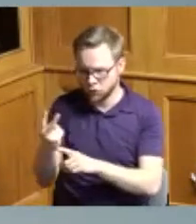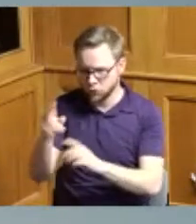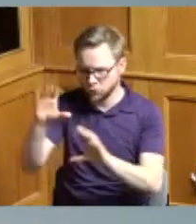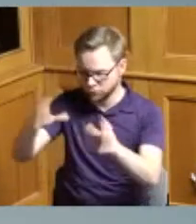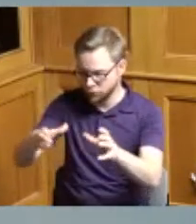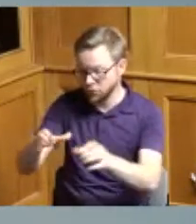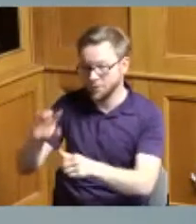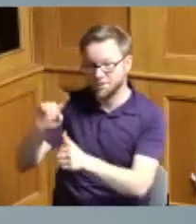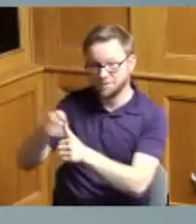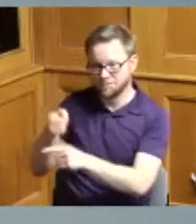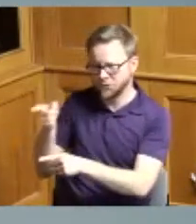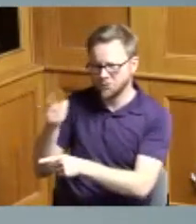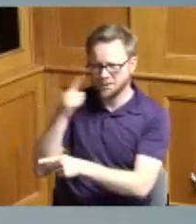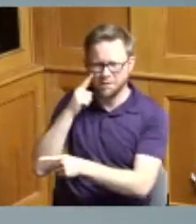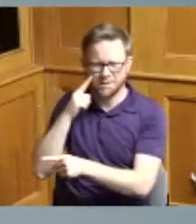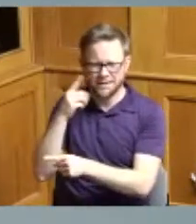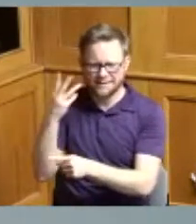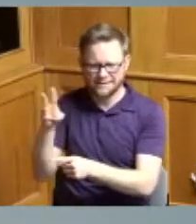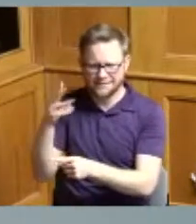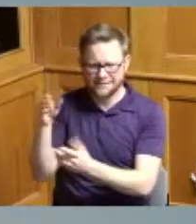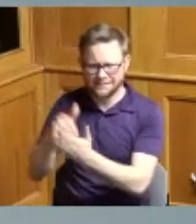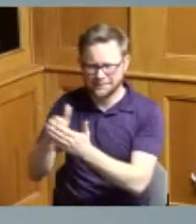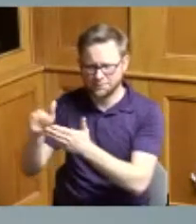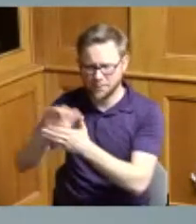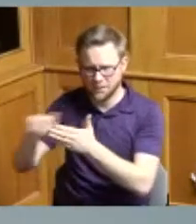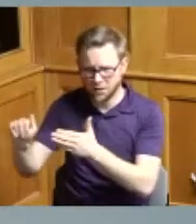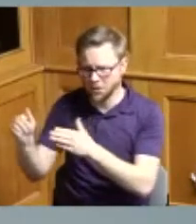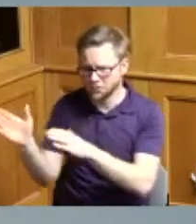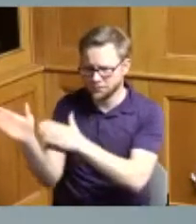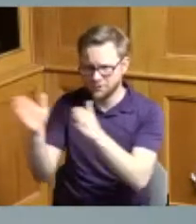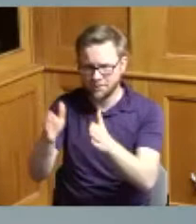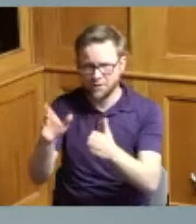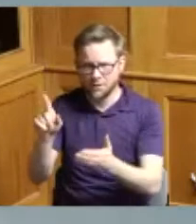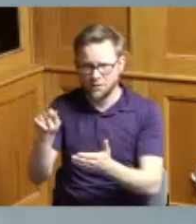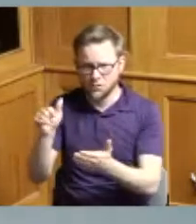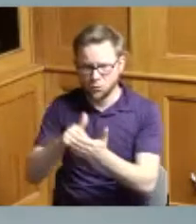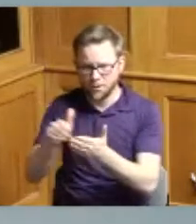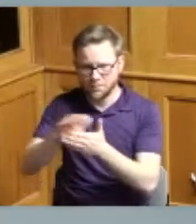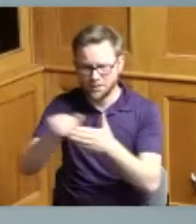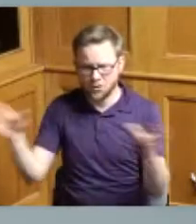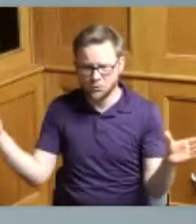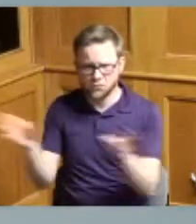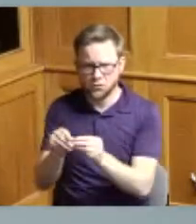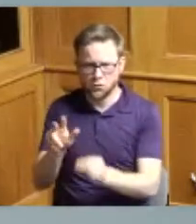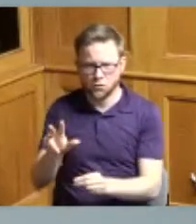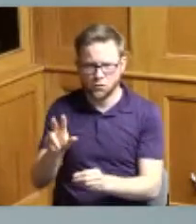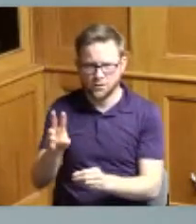was I believe 16 million the second round was 20 million so in total 36 million this is not